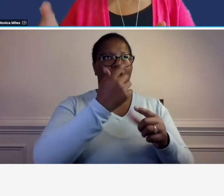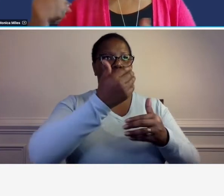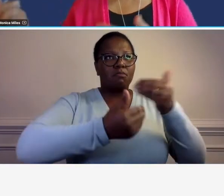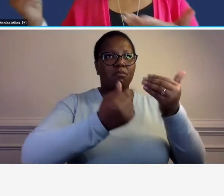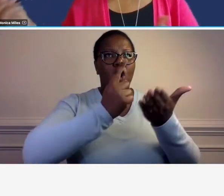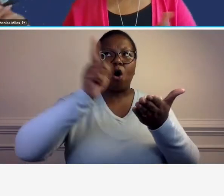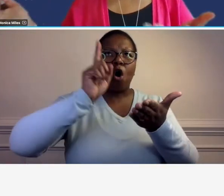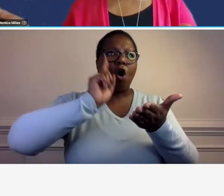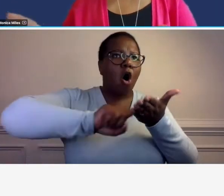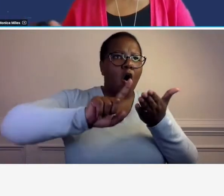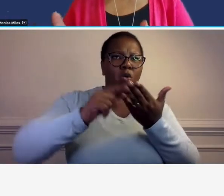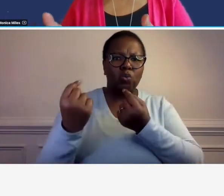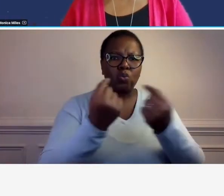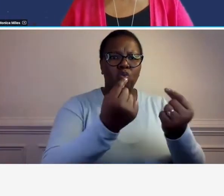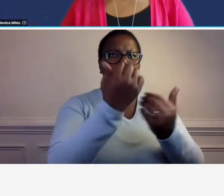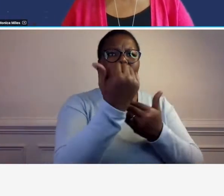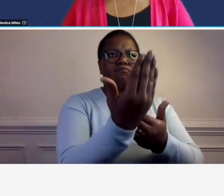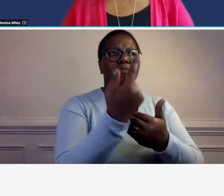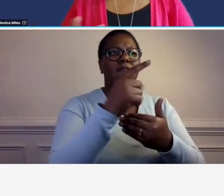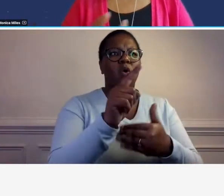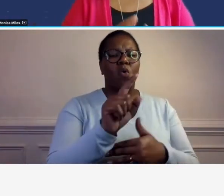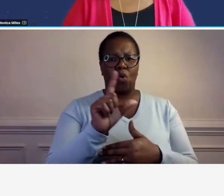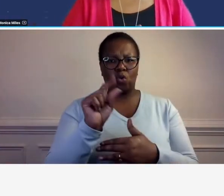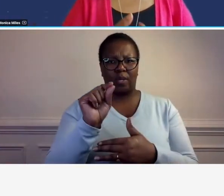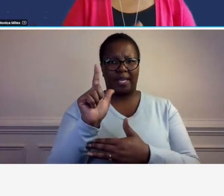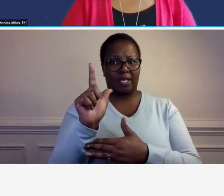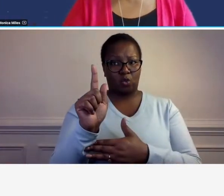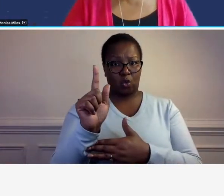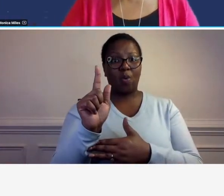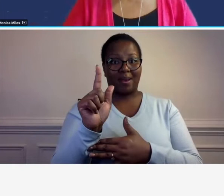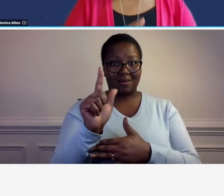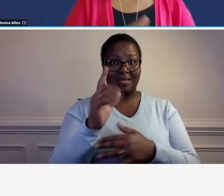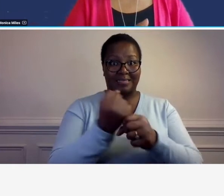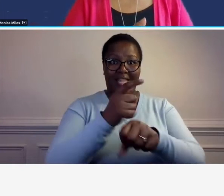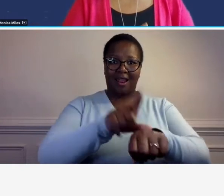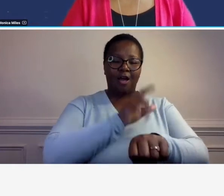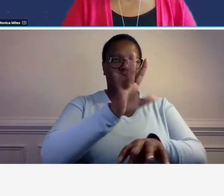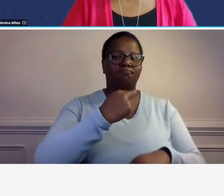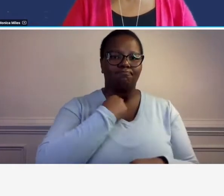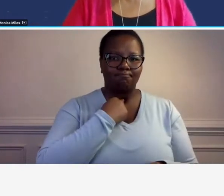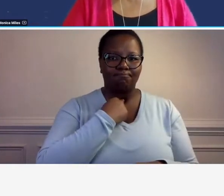the 2021 for instance audit now you're you're stuck you're stuck with the rate the previously